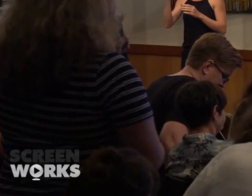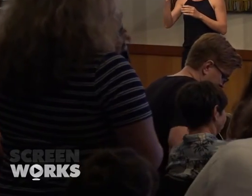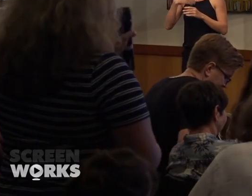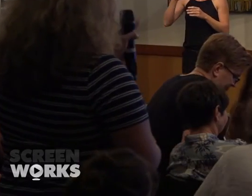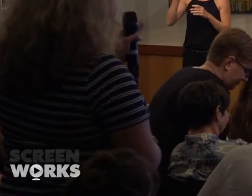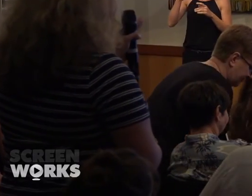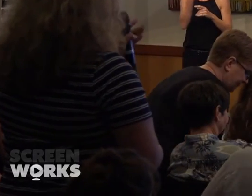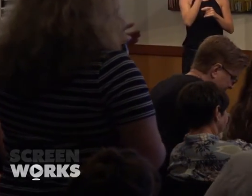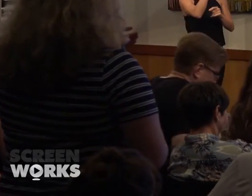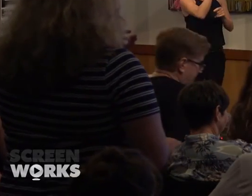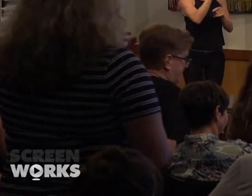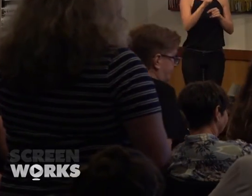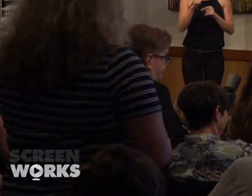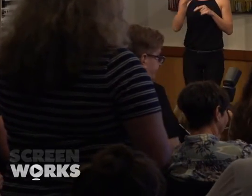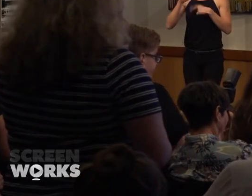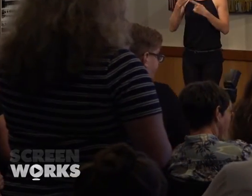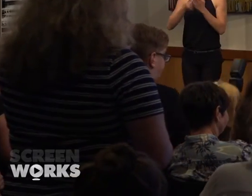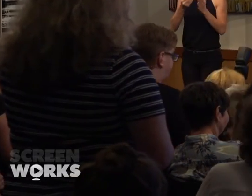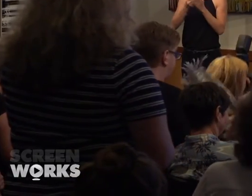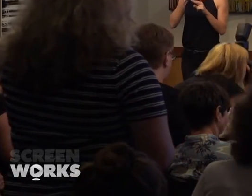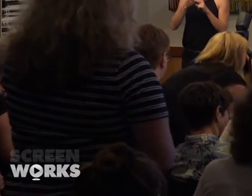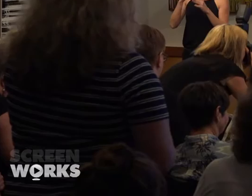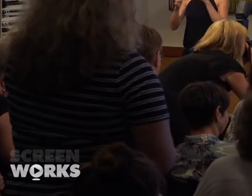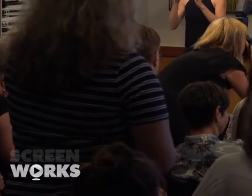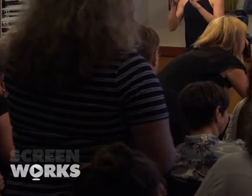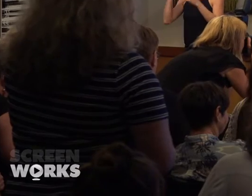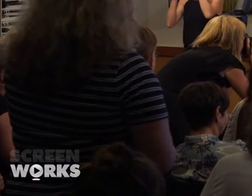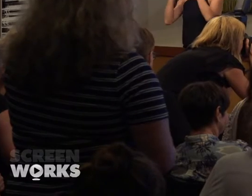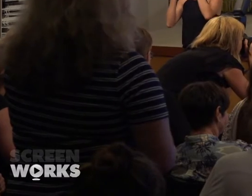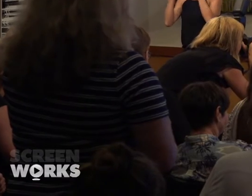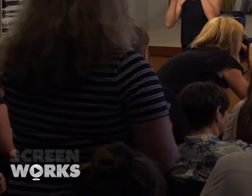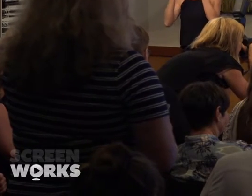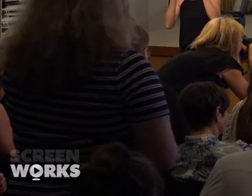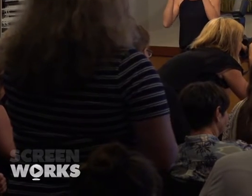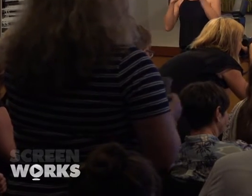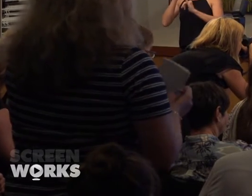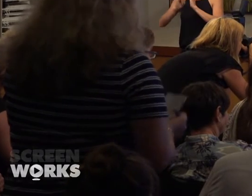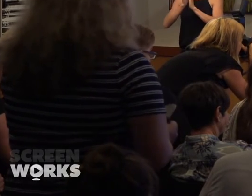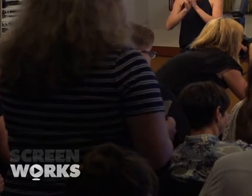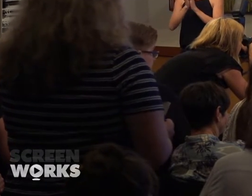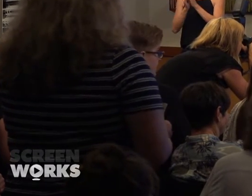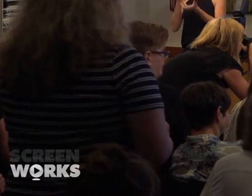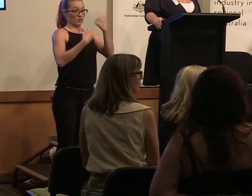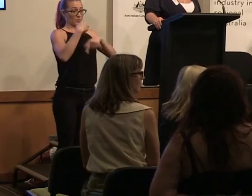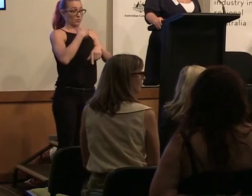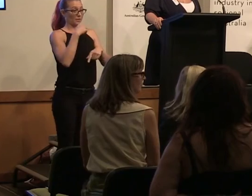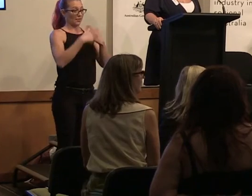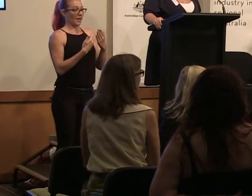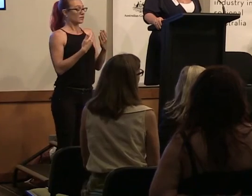may have been yours, about the funding for online creatives on Youtube. Can you tell us more about that?